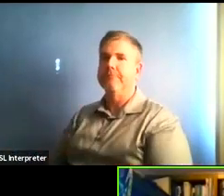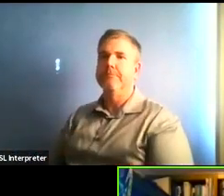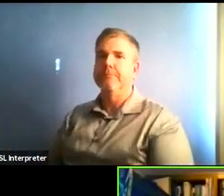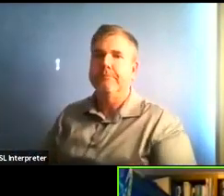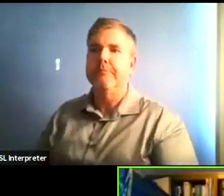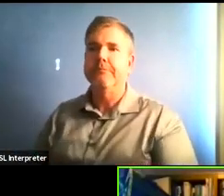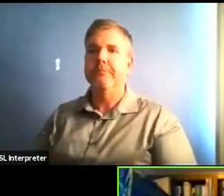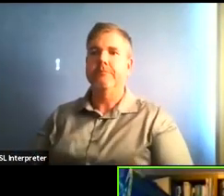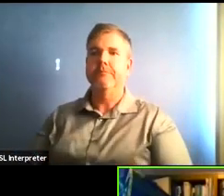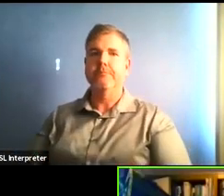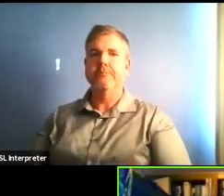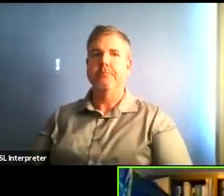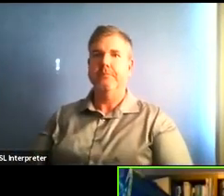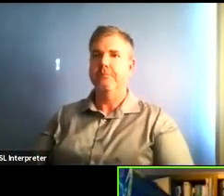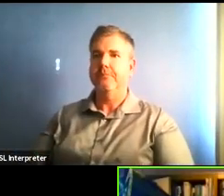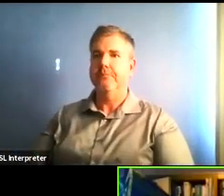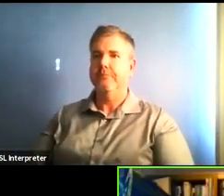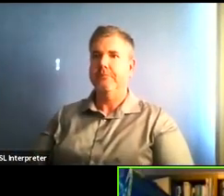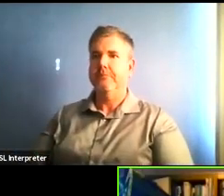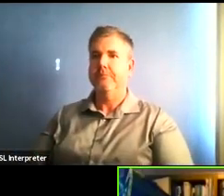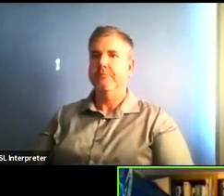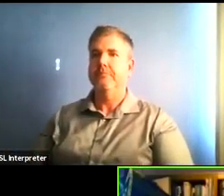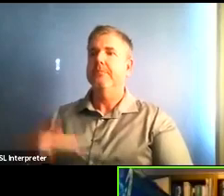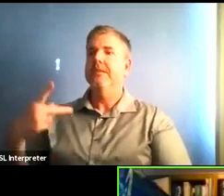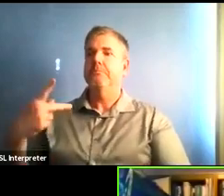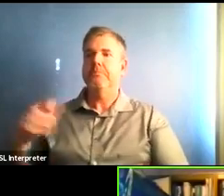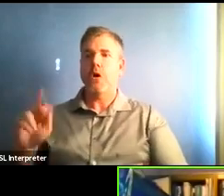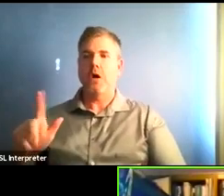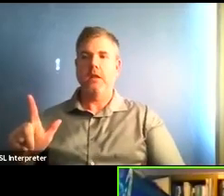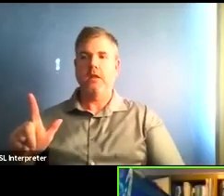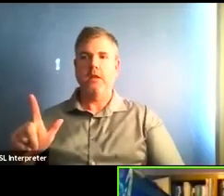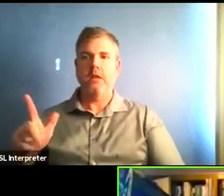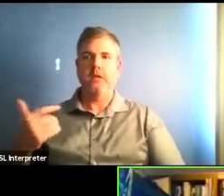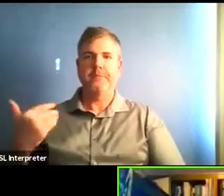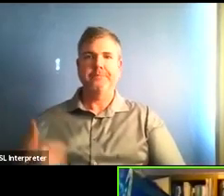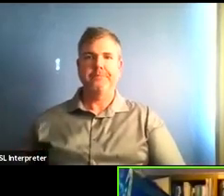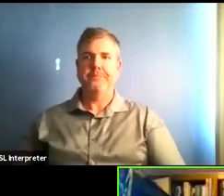we're asking for one clarification, you noted that in those two key metrics that